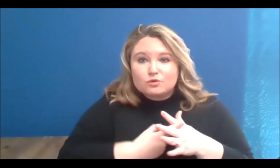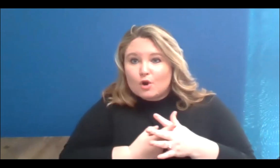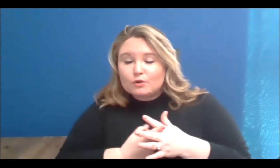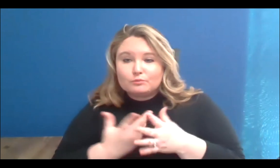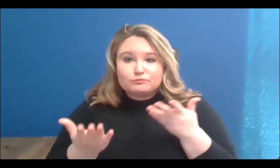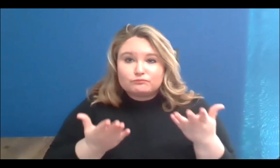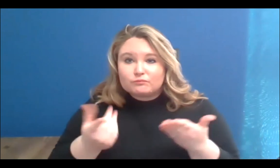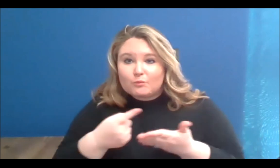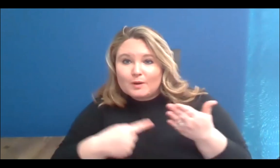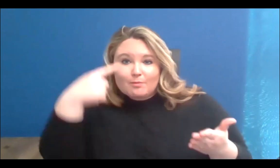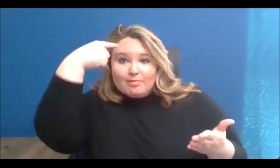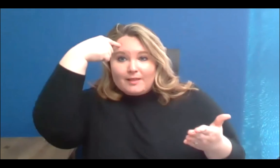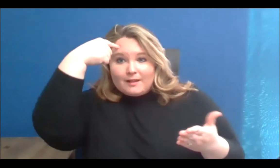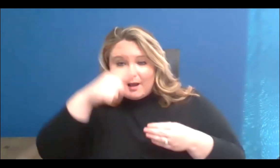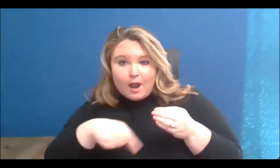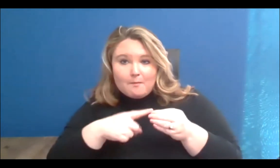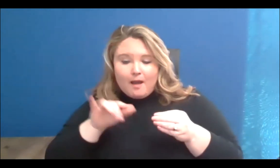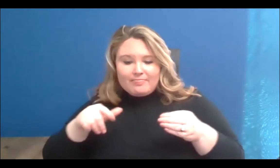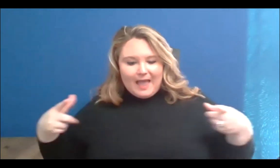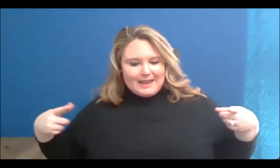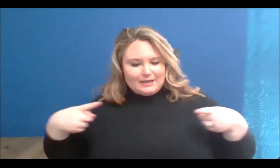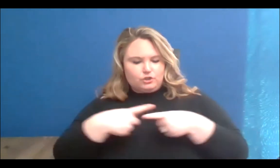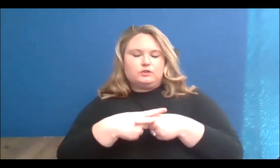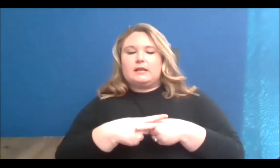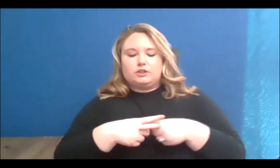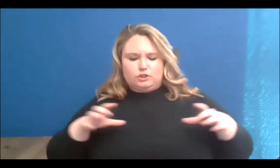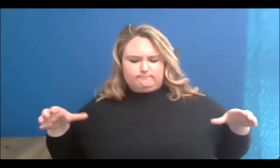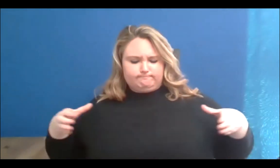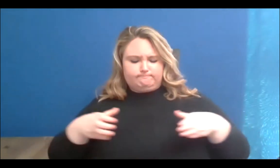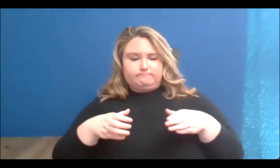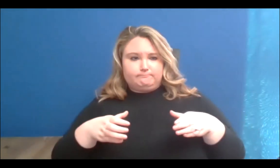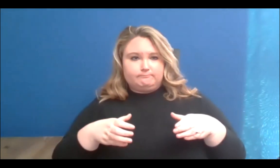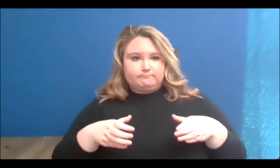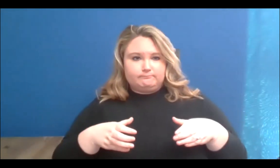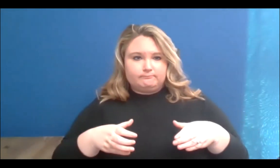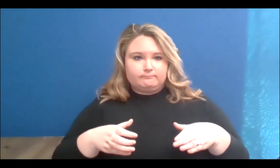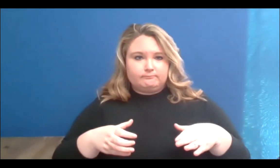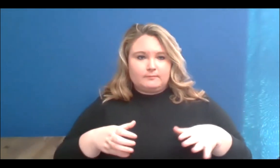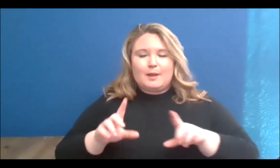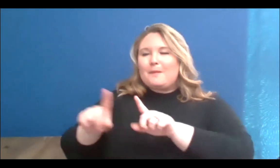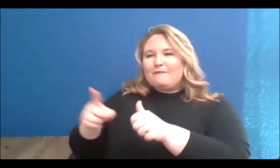that I'm proposing? And I'm just gonna ask a question out of my own curiosity,